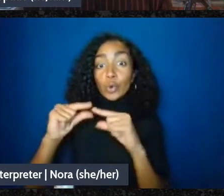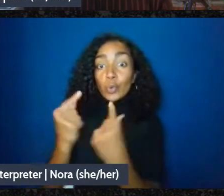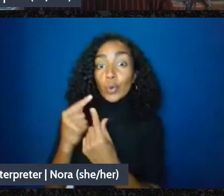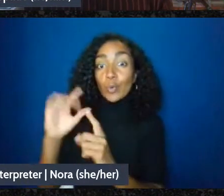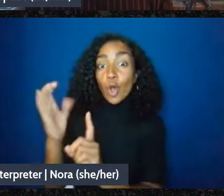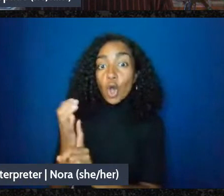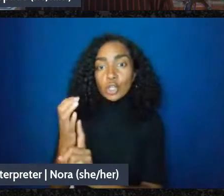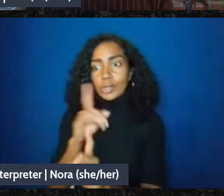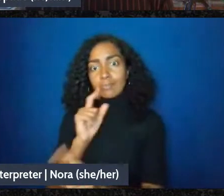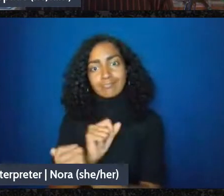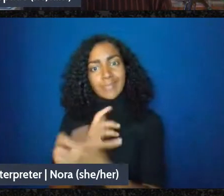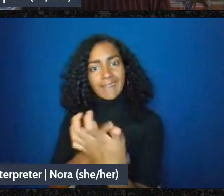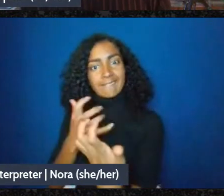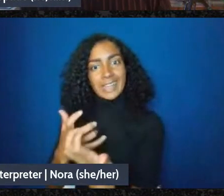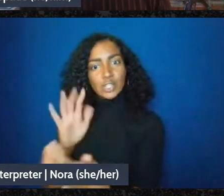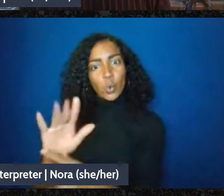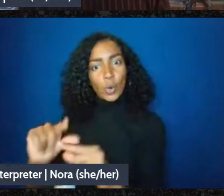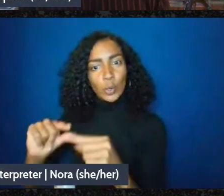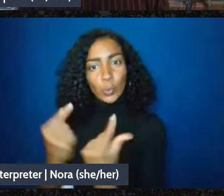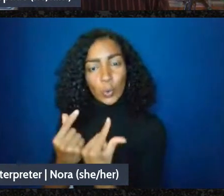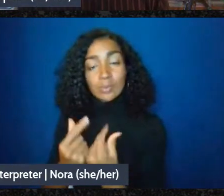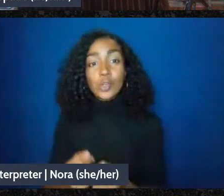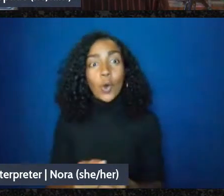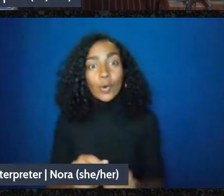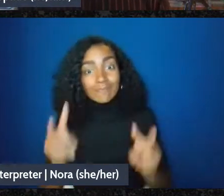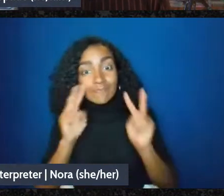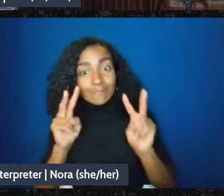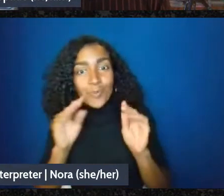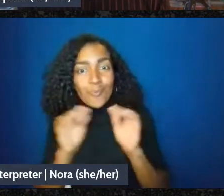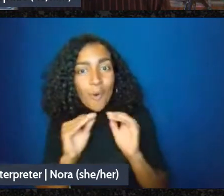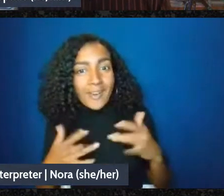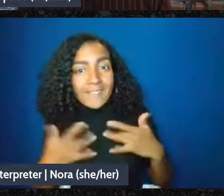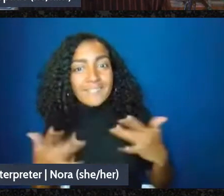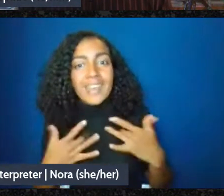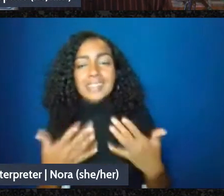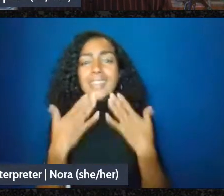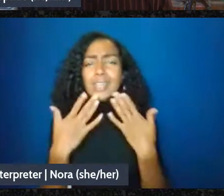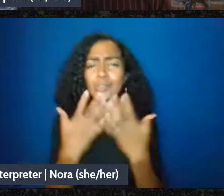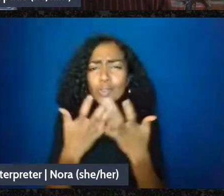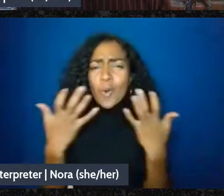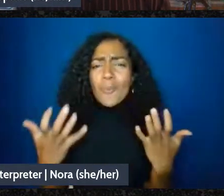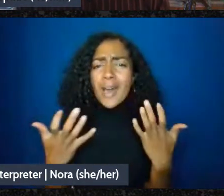so please stay tuned and thank you all so much for all the incredible moving beautiful work you